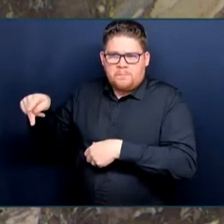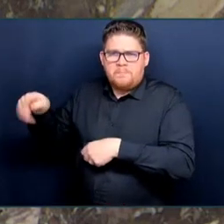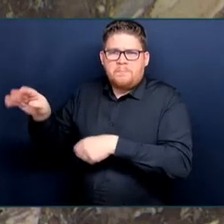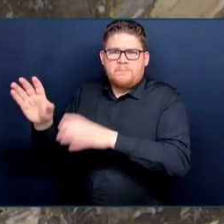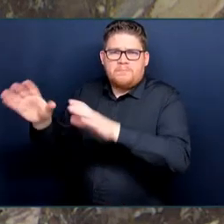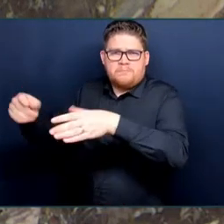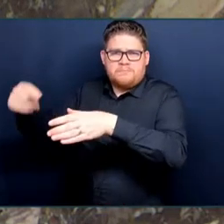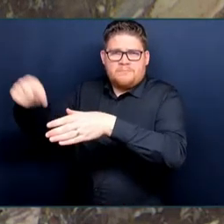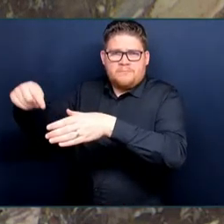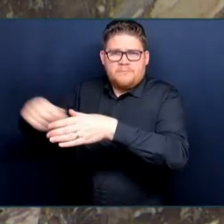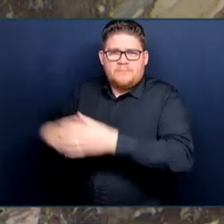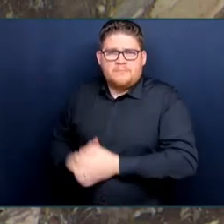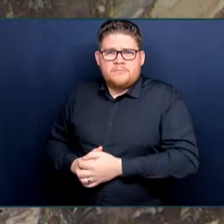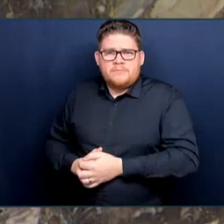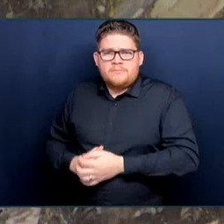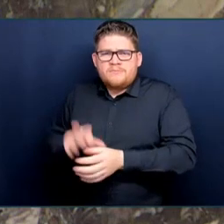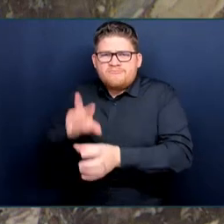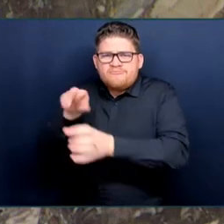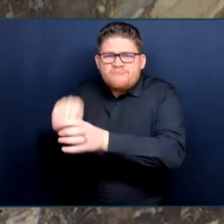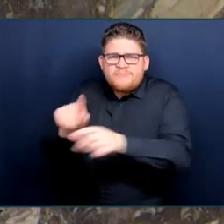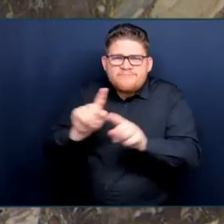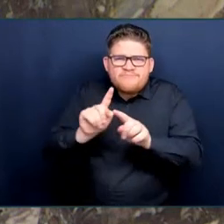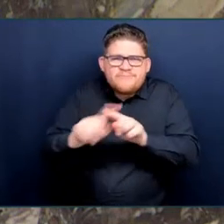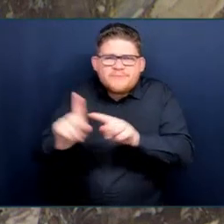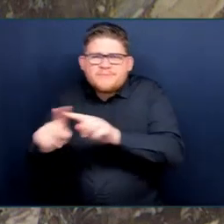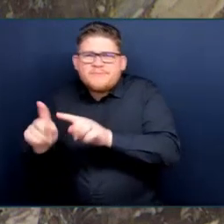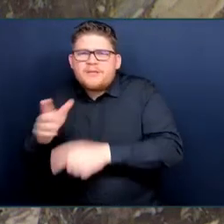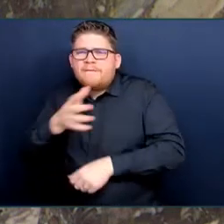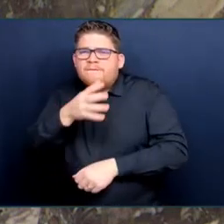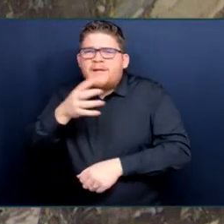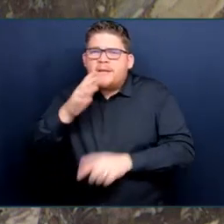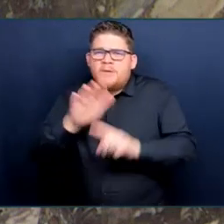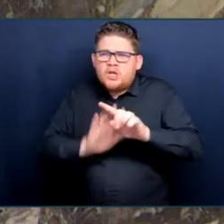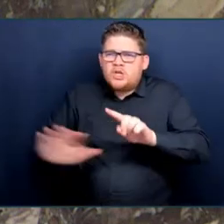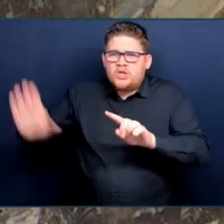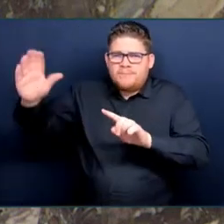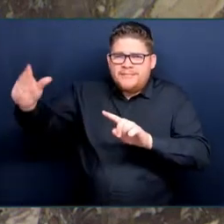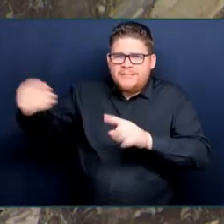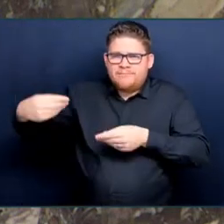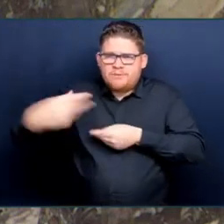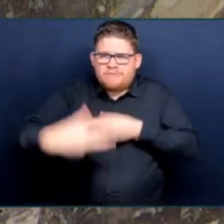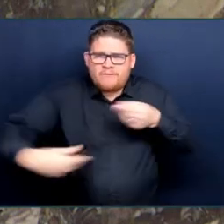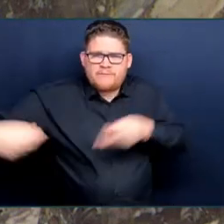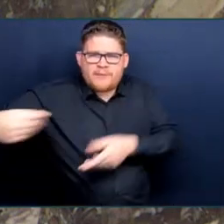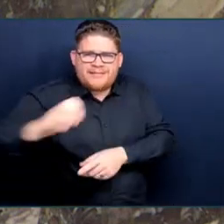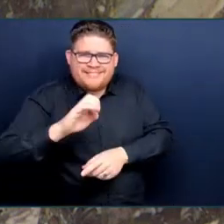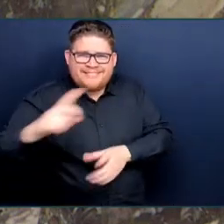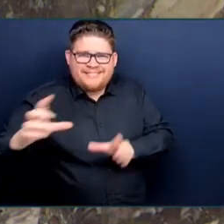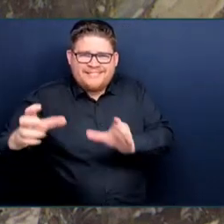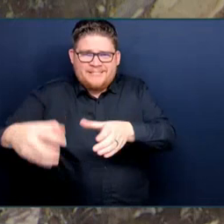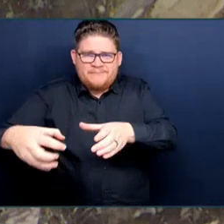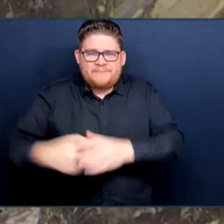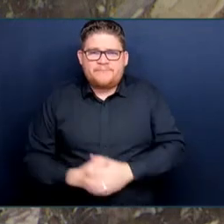Rachel Halliwell, of Home Grown Bee in Merville, sells everything from beehives to honey. Mervillite,